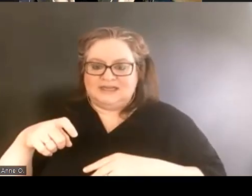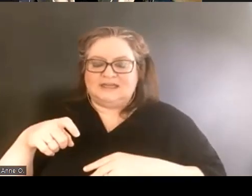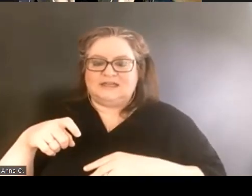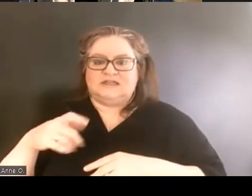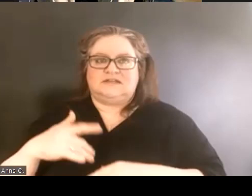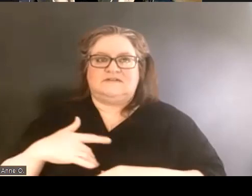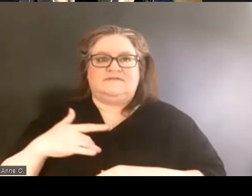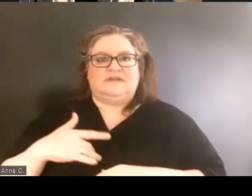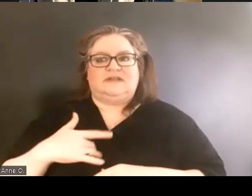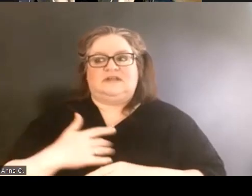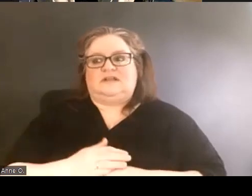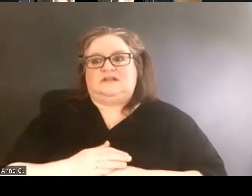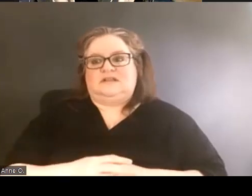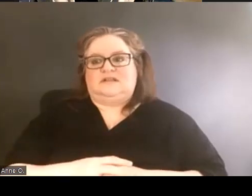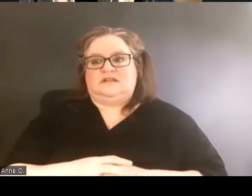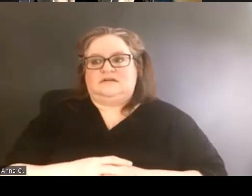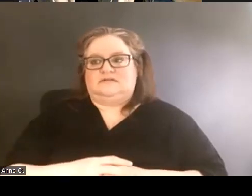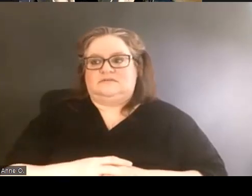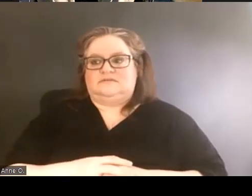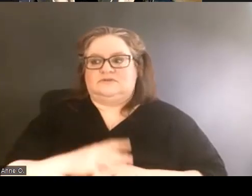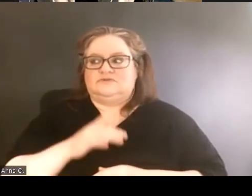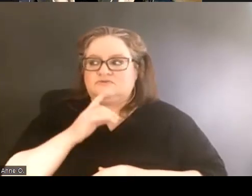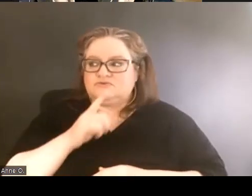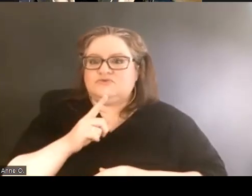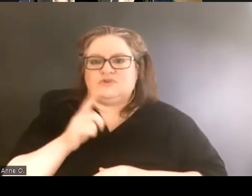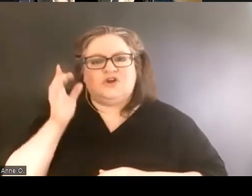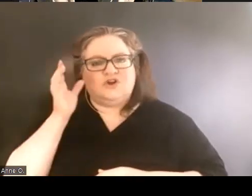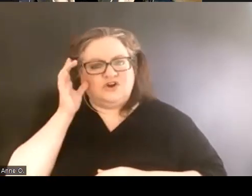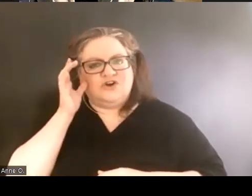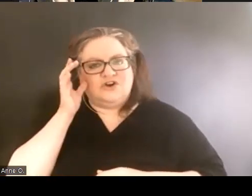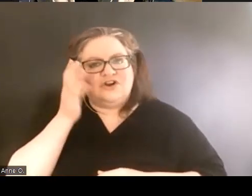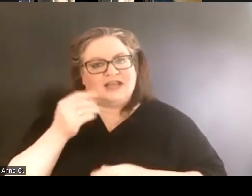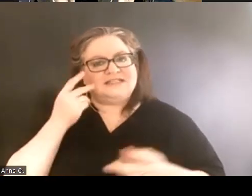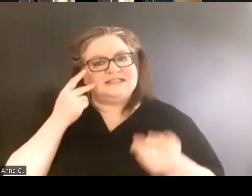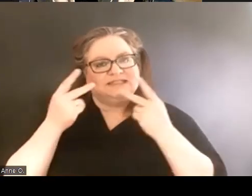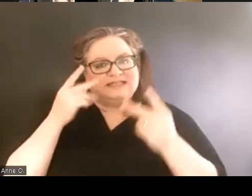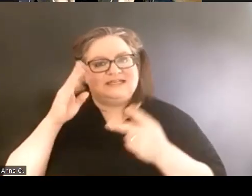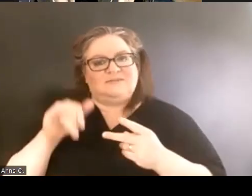truly heard and seen by the campus administration